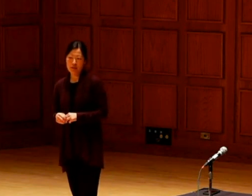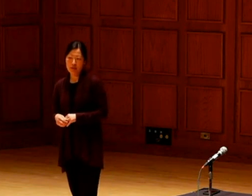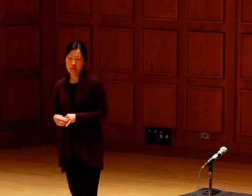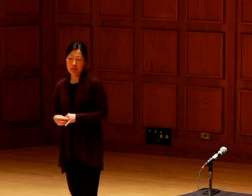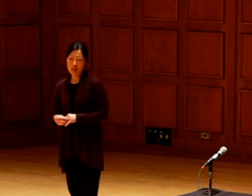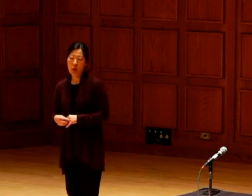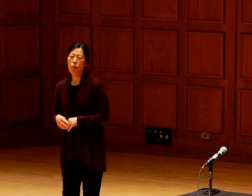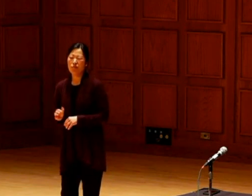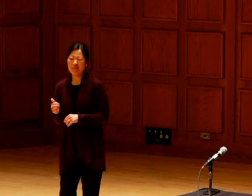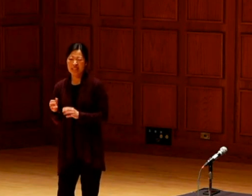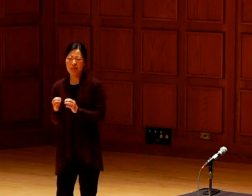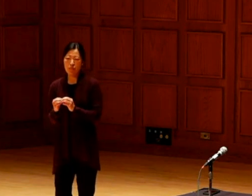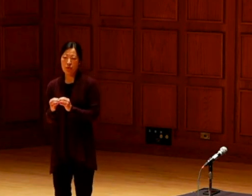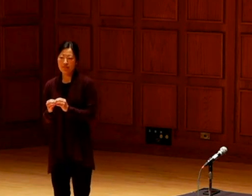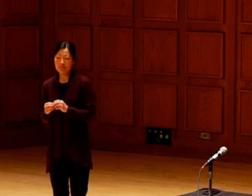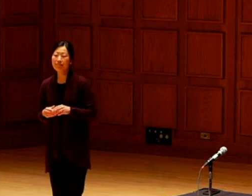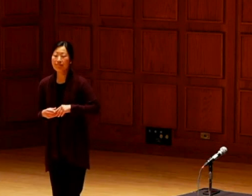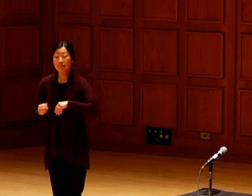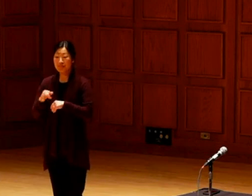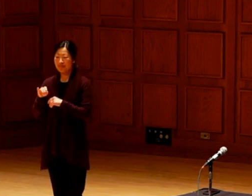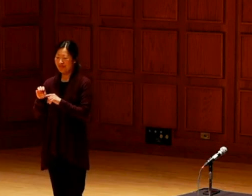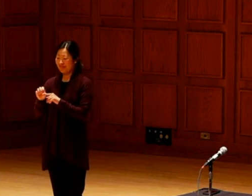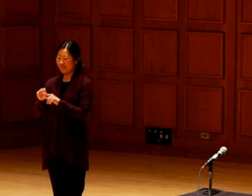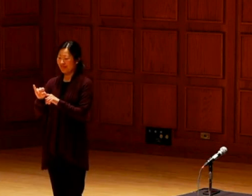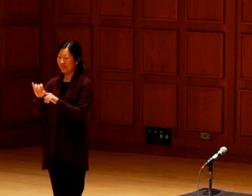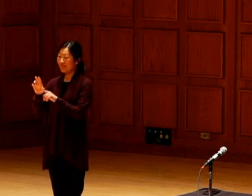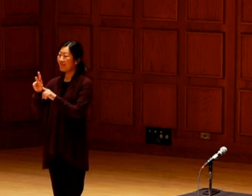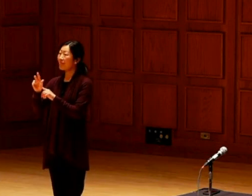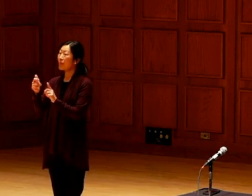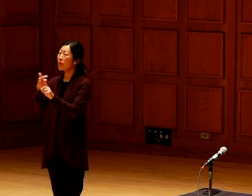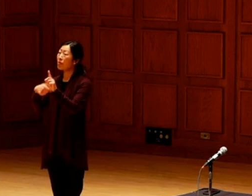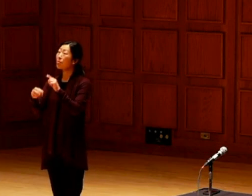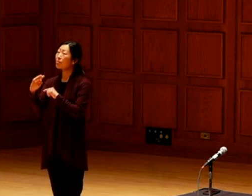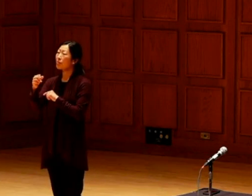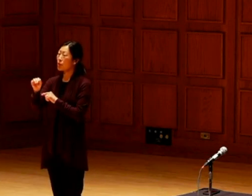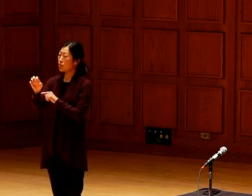Next we'll hear from Jessica. Jessica is a tribal member from Wisconsin.